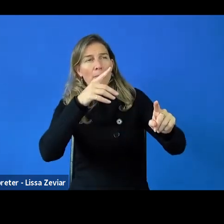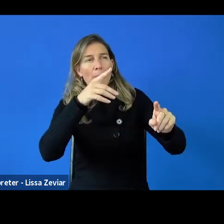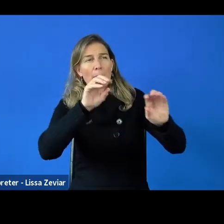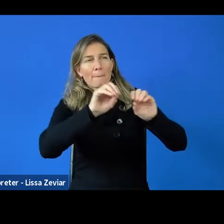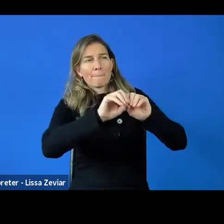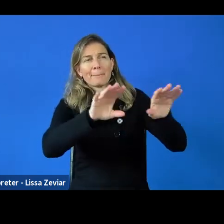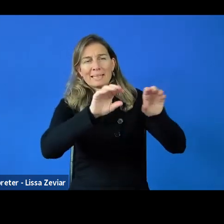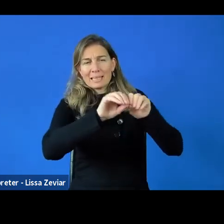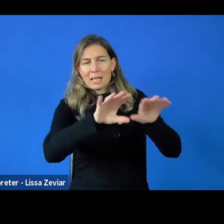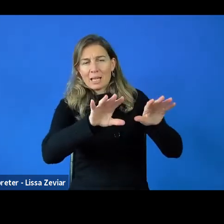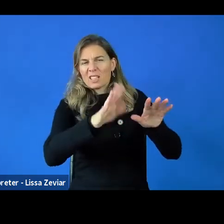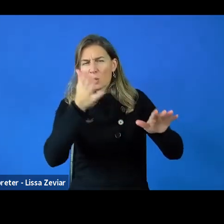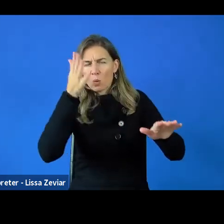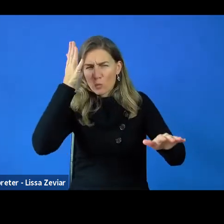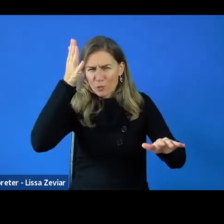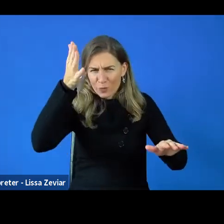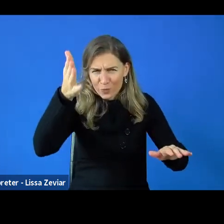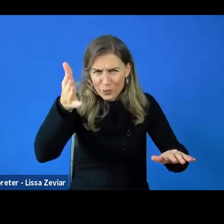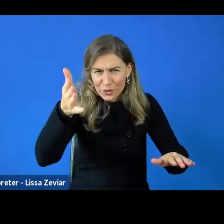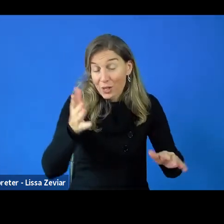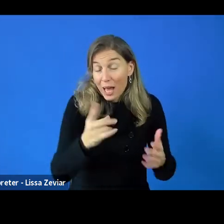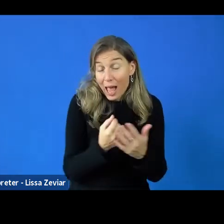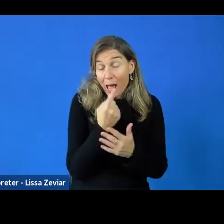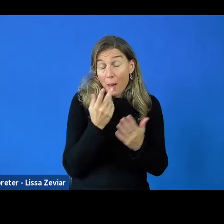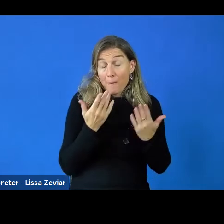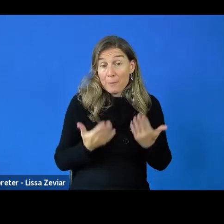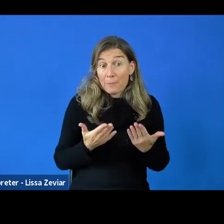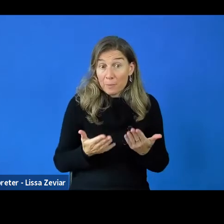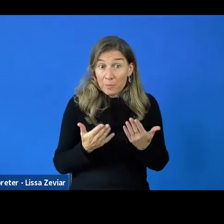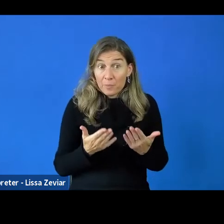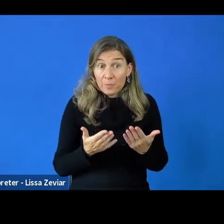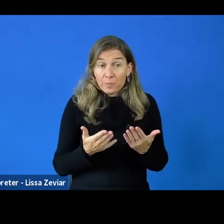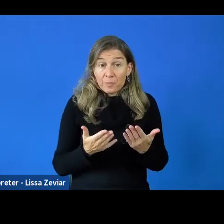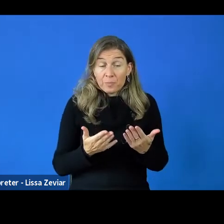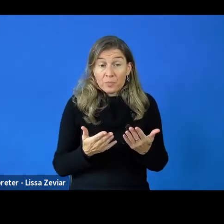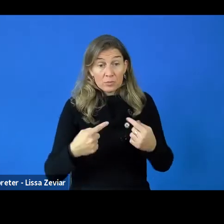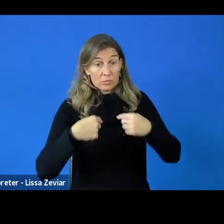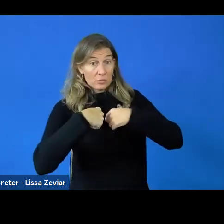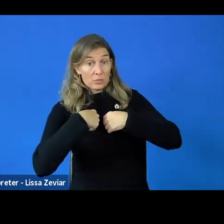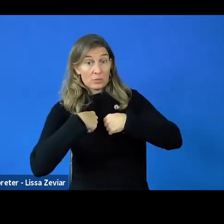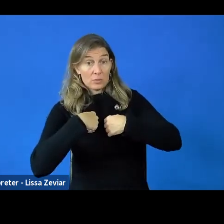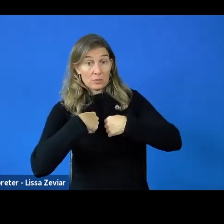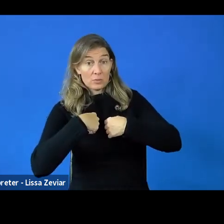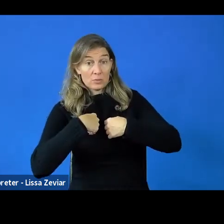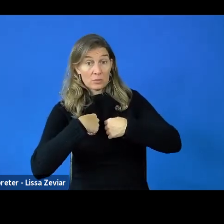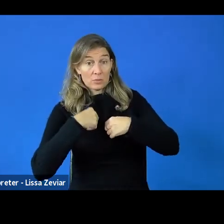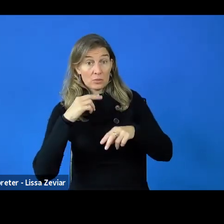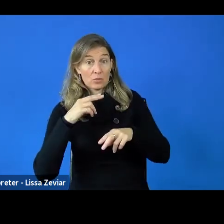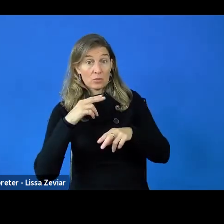In the futurem in fact, it's happening now, more and more often, the end-users aren't consumers but are prosumers.